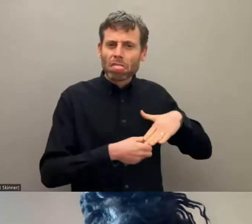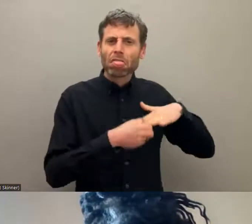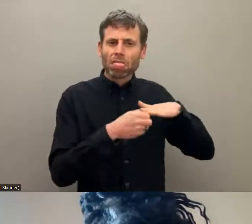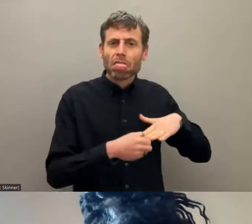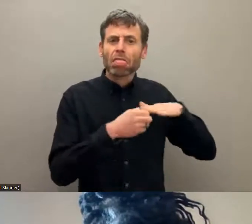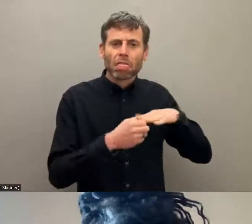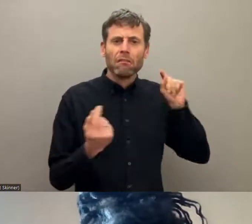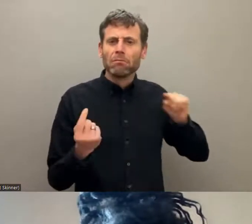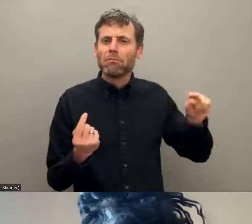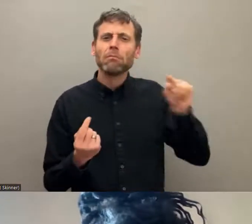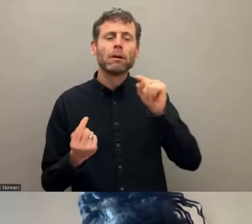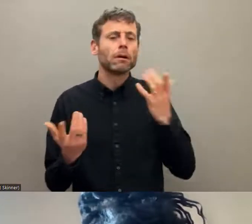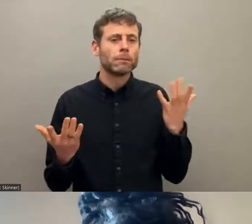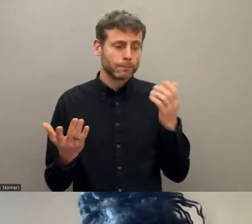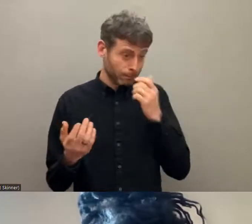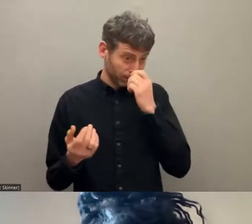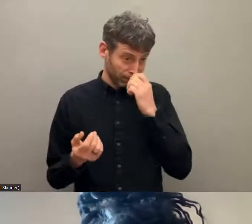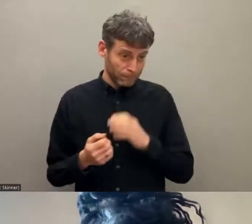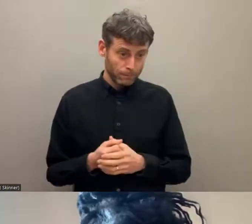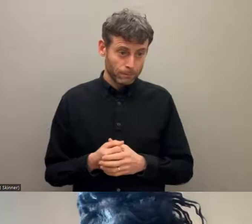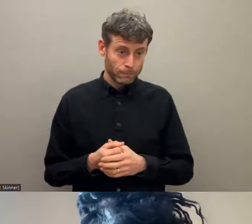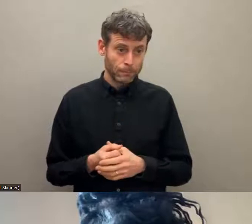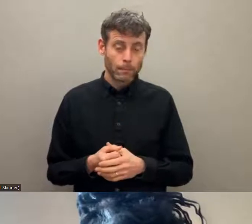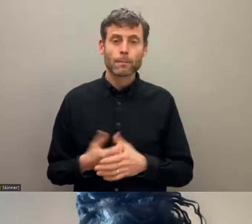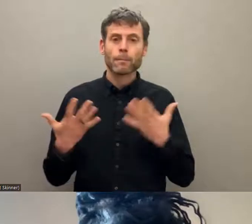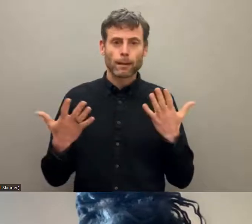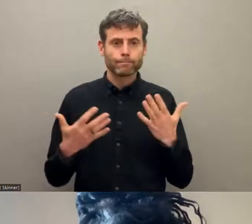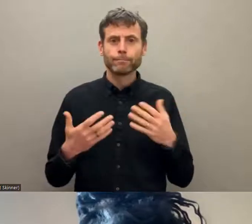known where are we, how many of us there is,